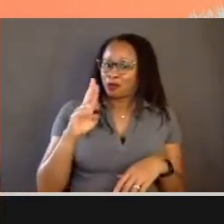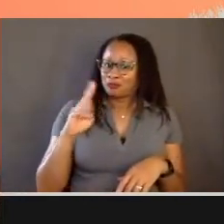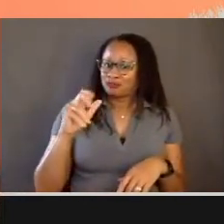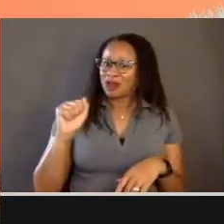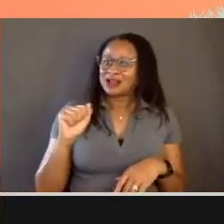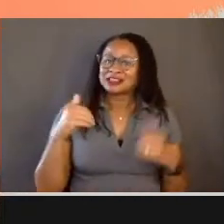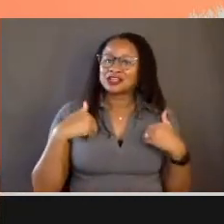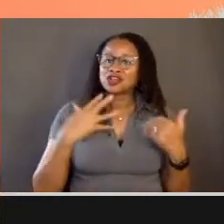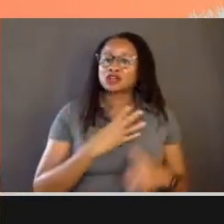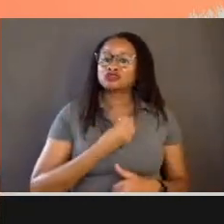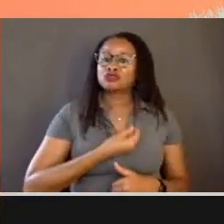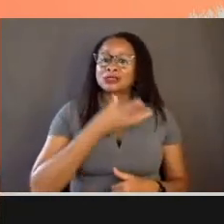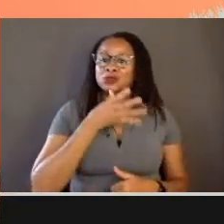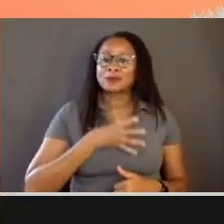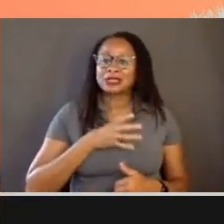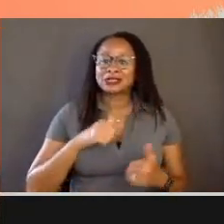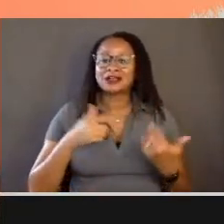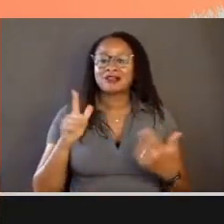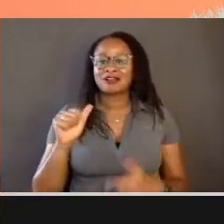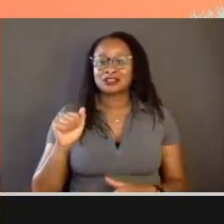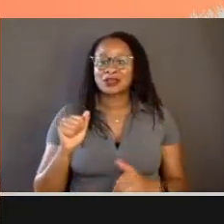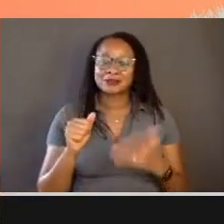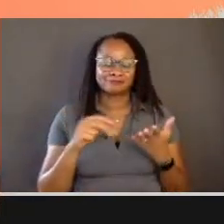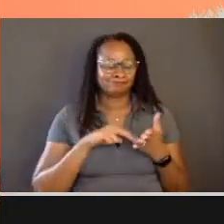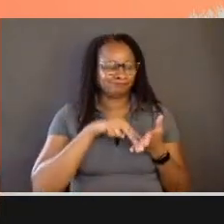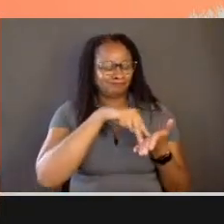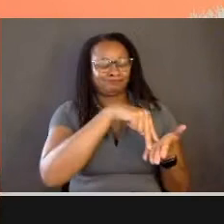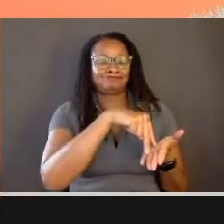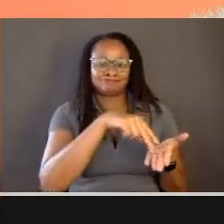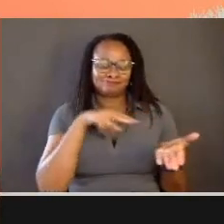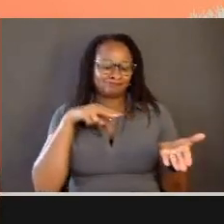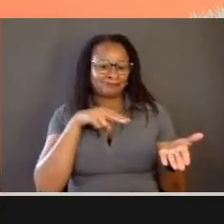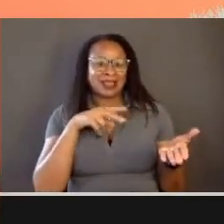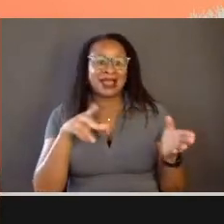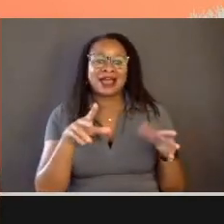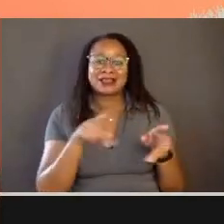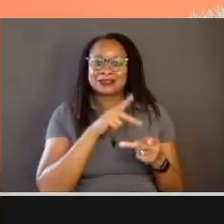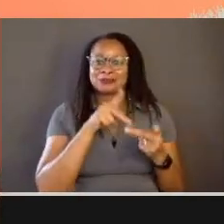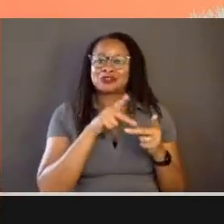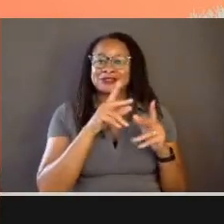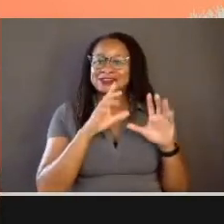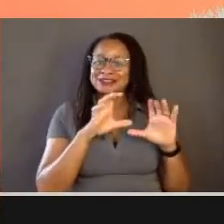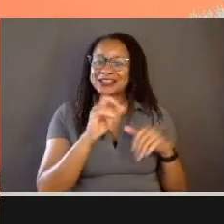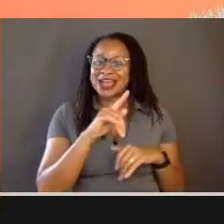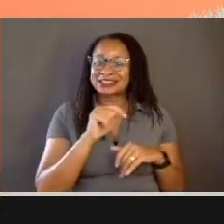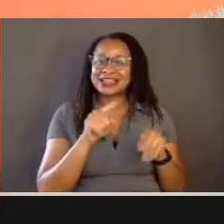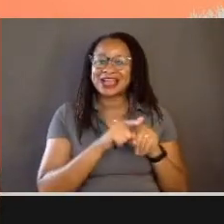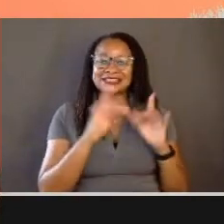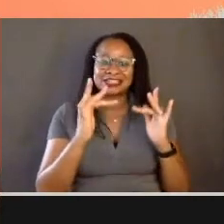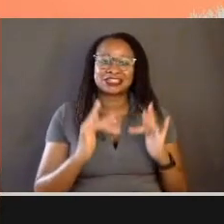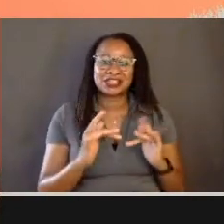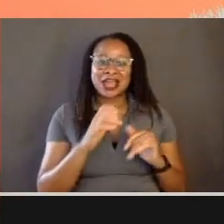who stands out amongst this particular cast by being networked. It's not just that she's networked,